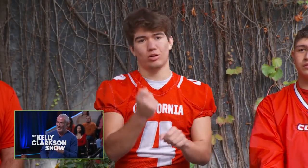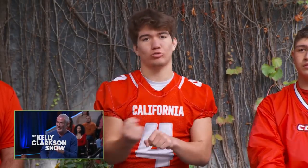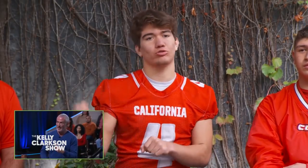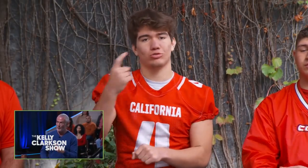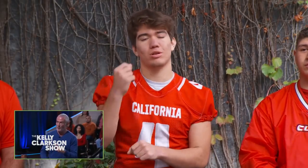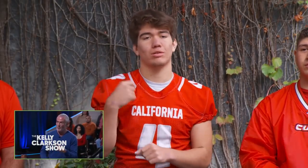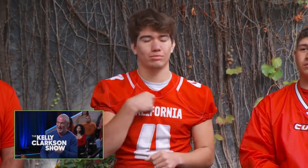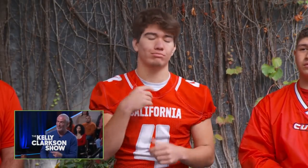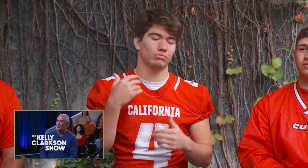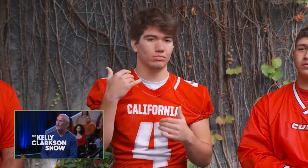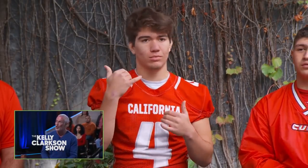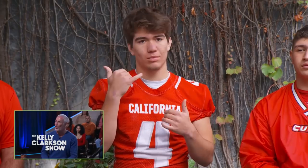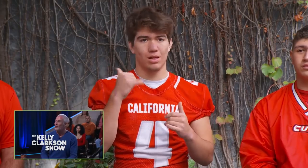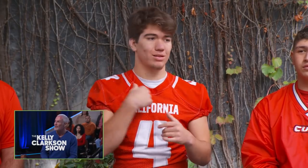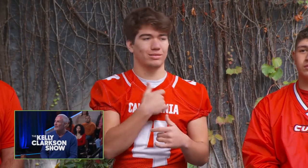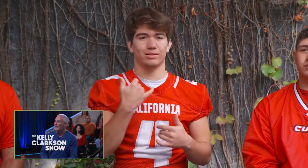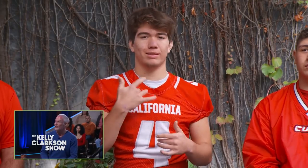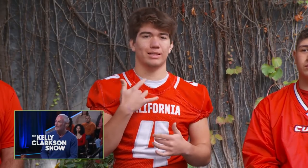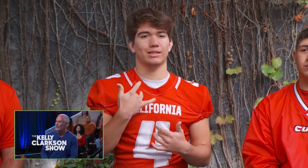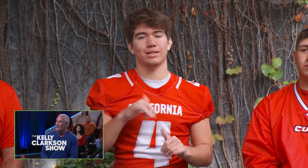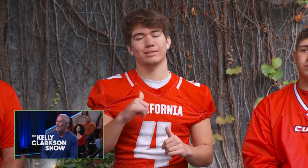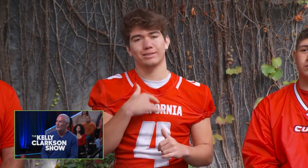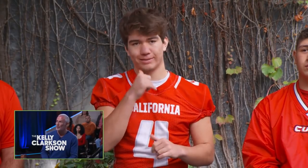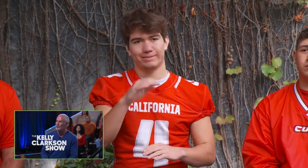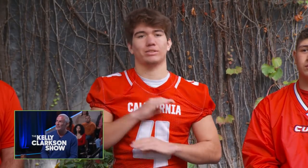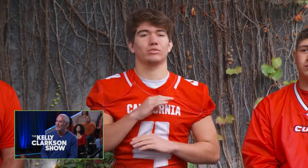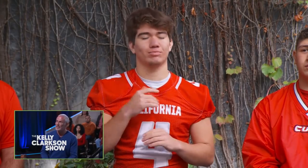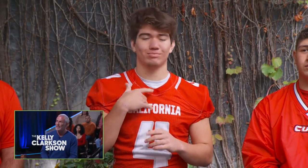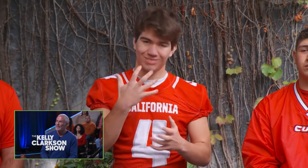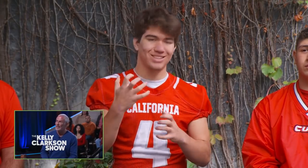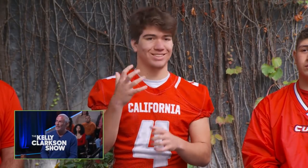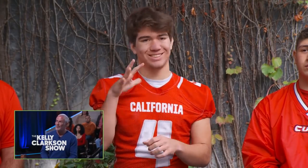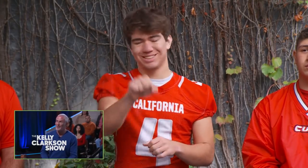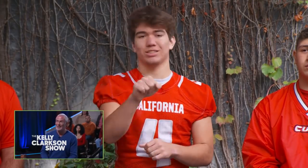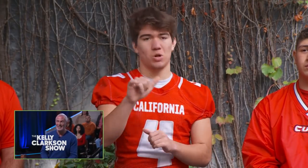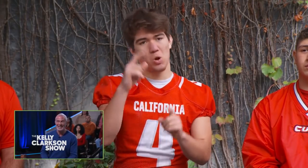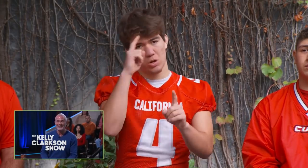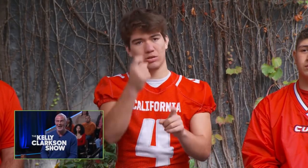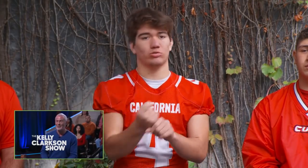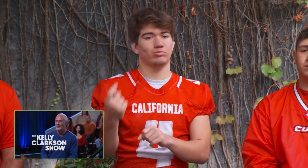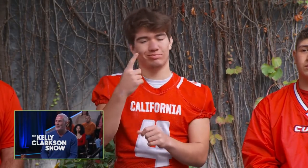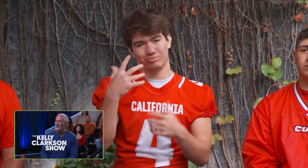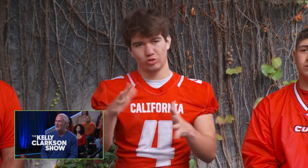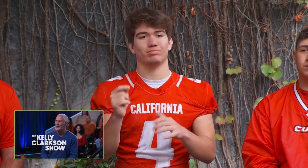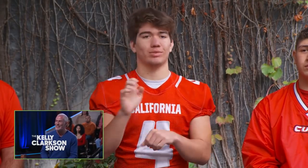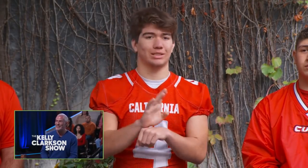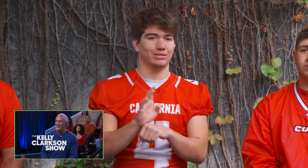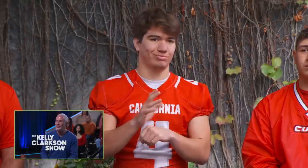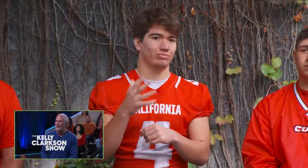and we'll be back to start next year with sophomores. Not satisfied with what we did this year.